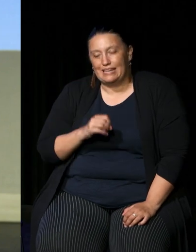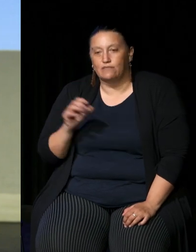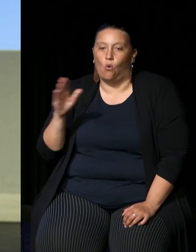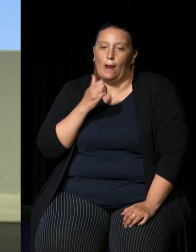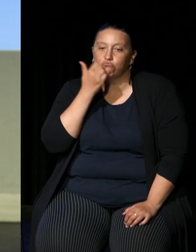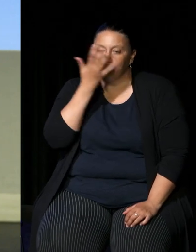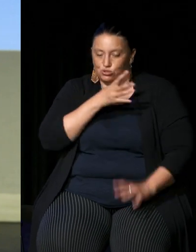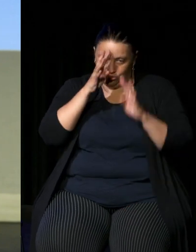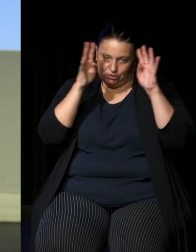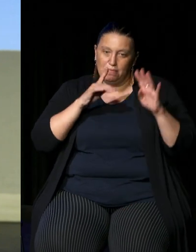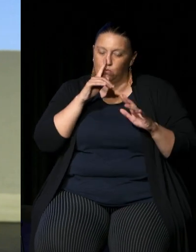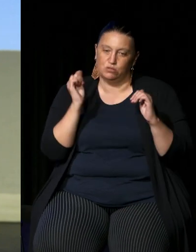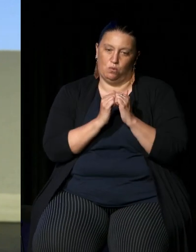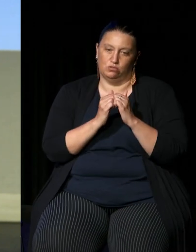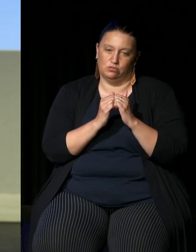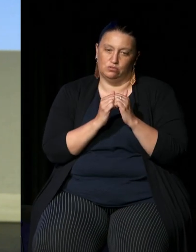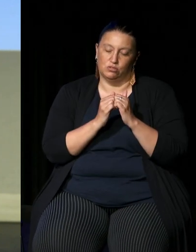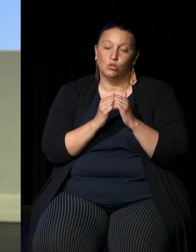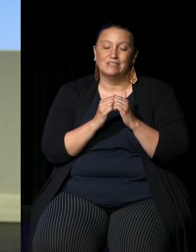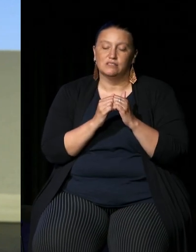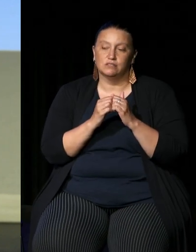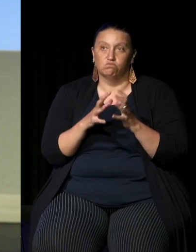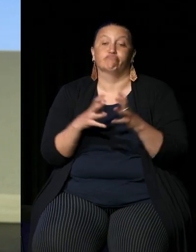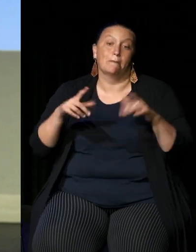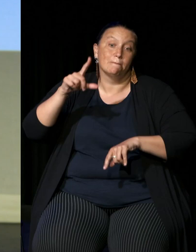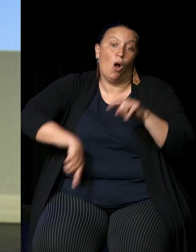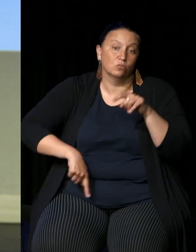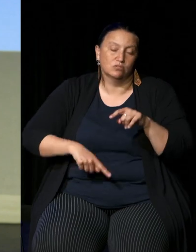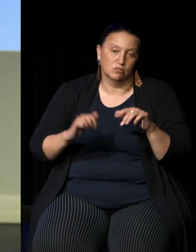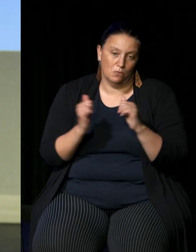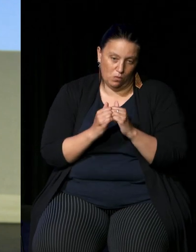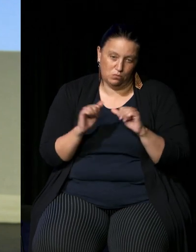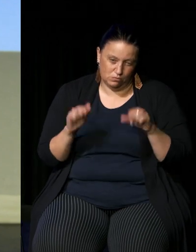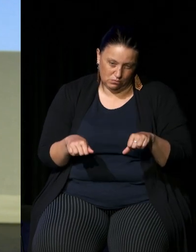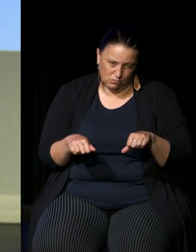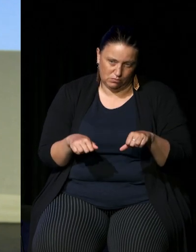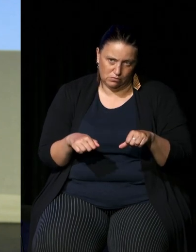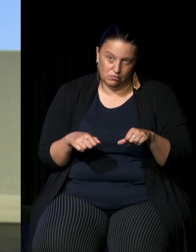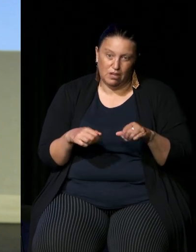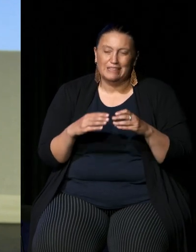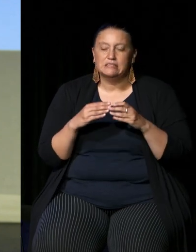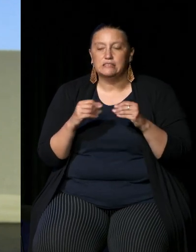so it's an overwhelming majority um and of course there is also a progressive no who